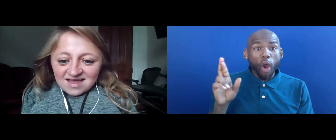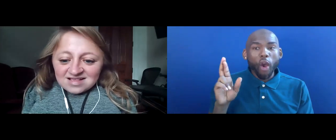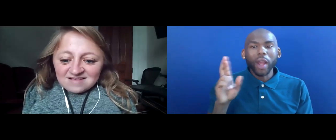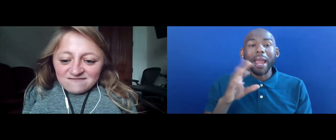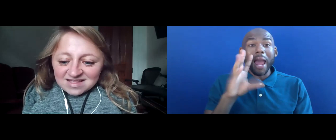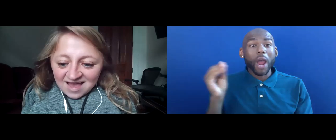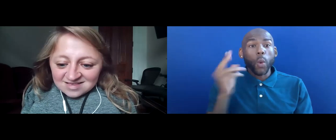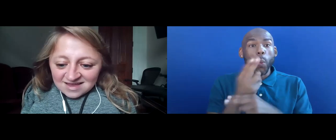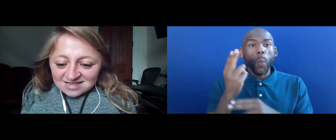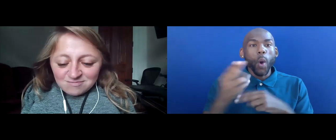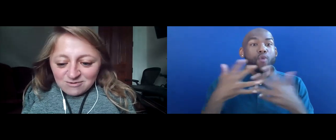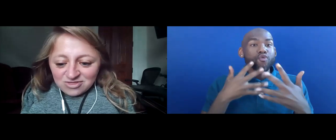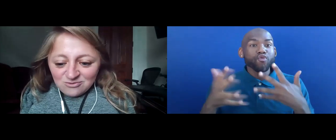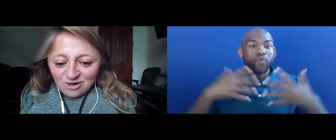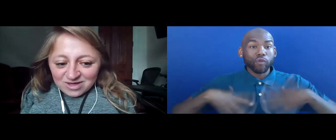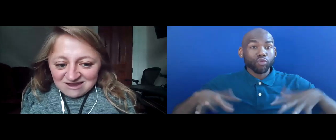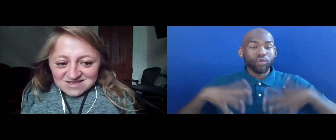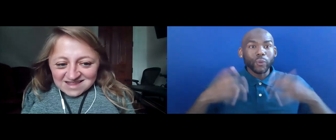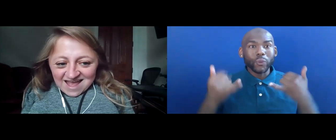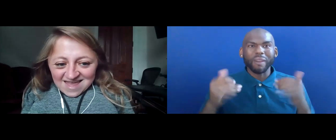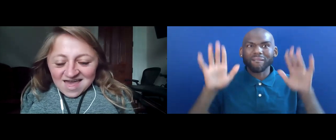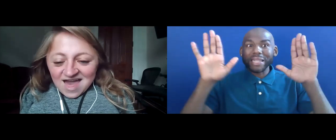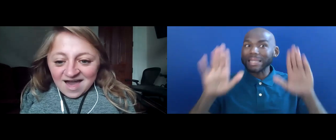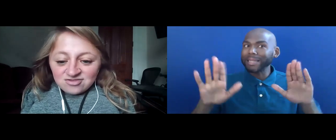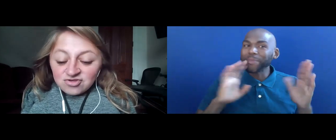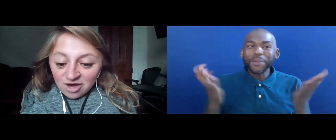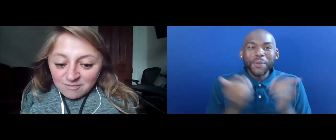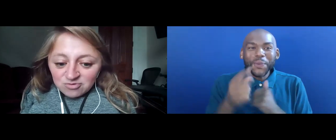IT'S FANTASTIC TO BE WITH YOU ALL HERE TODAY TO TALK ABOUT